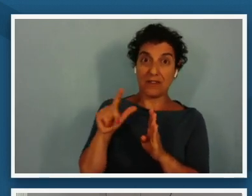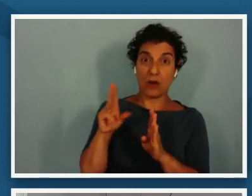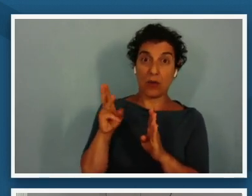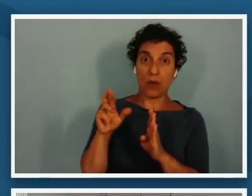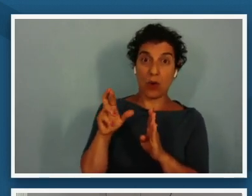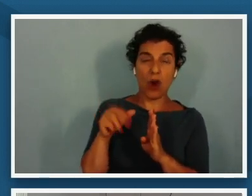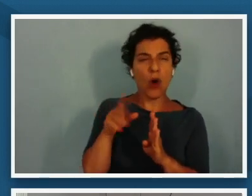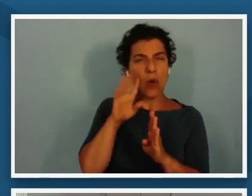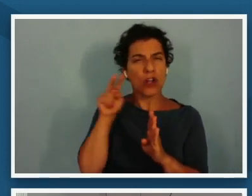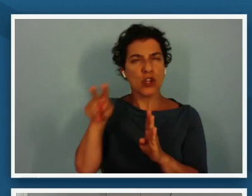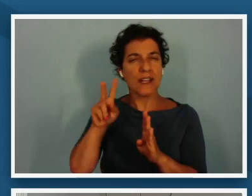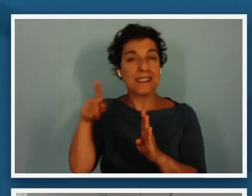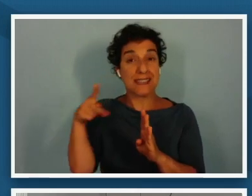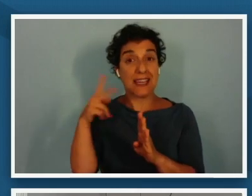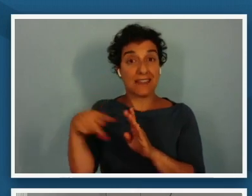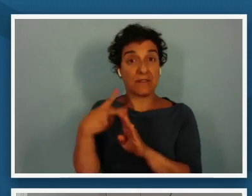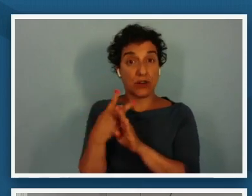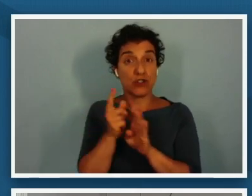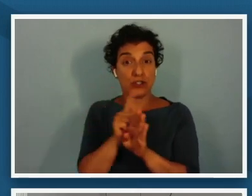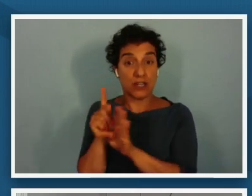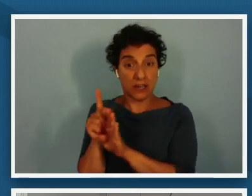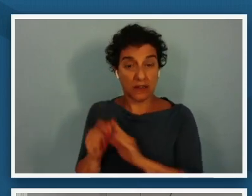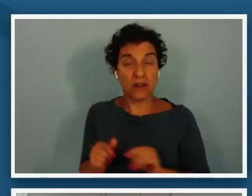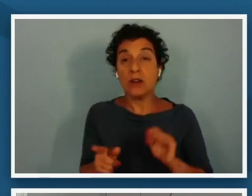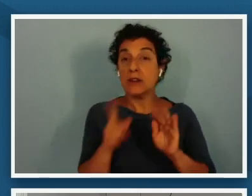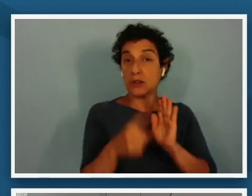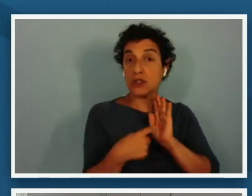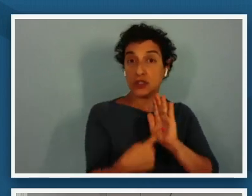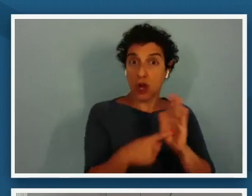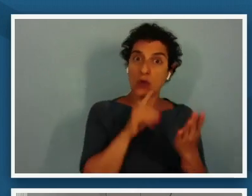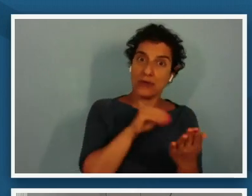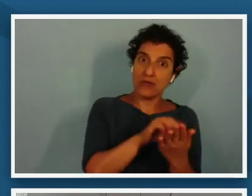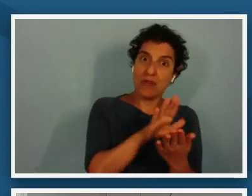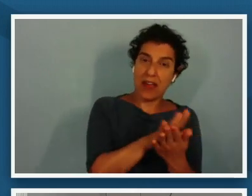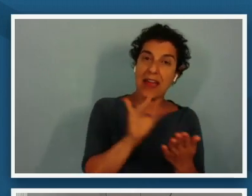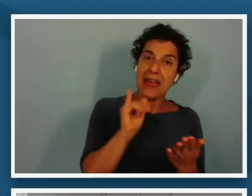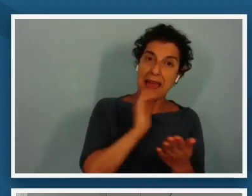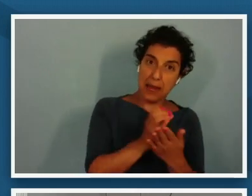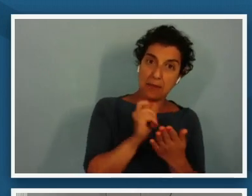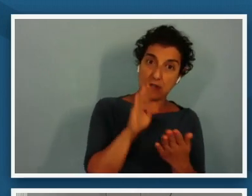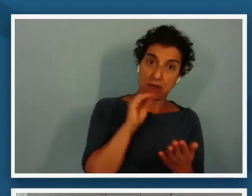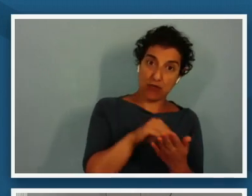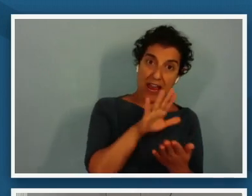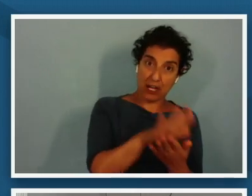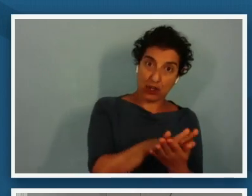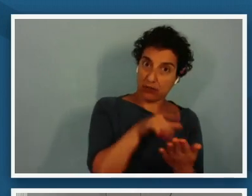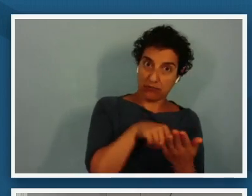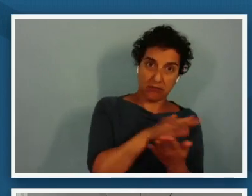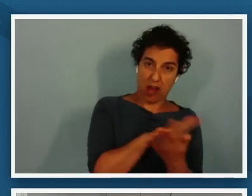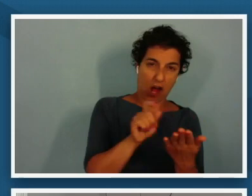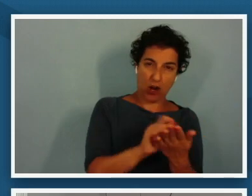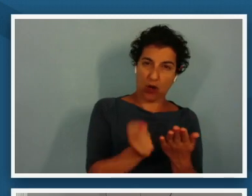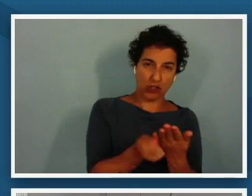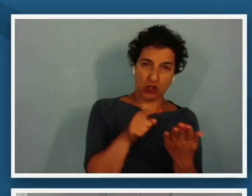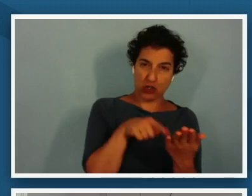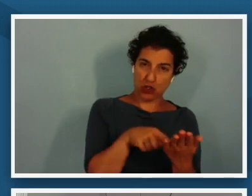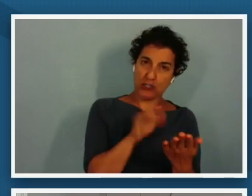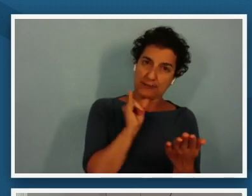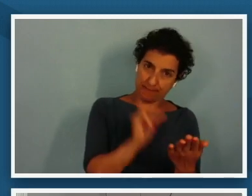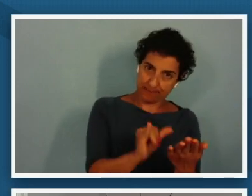i just wanted to show you the image of record that means that this is one that is unaltered